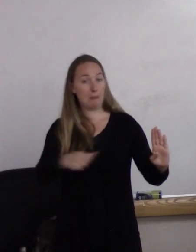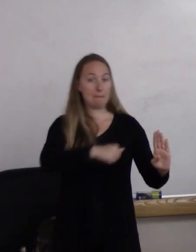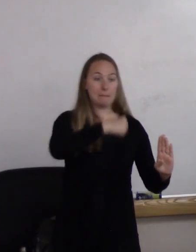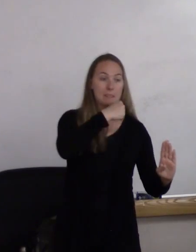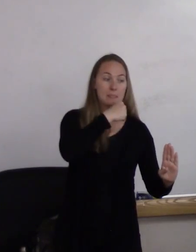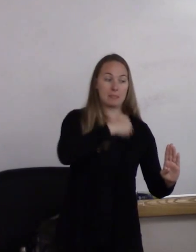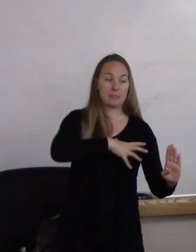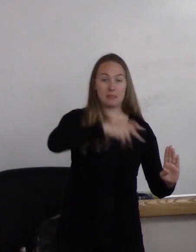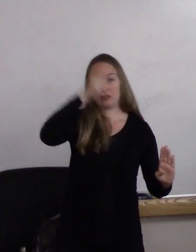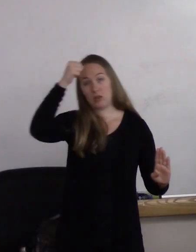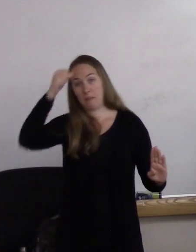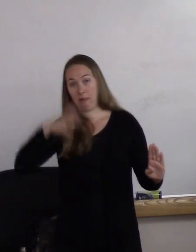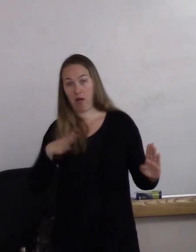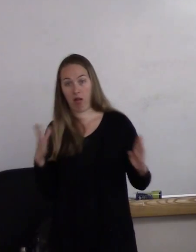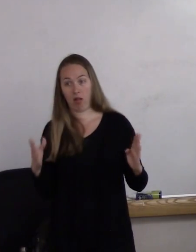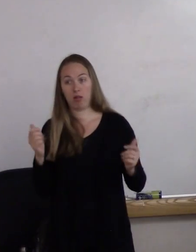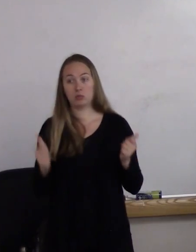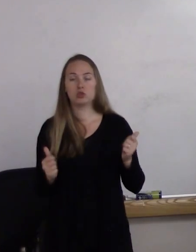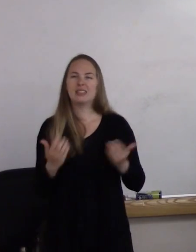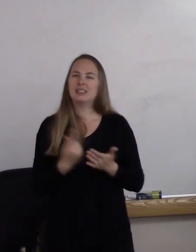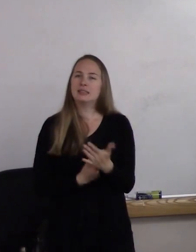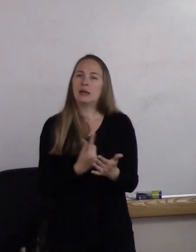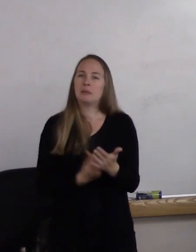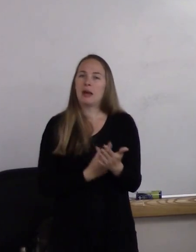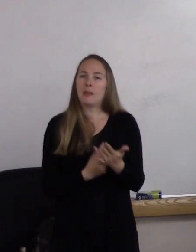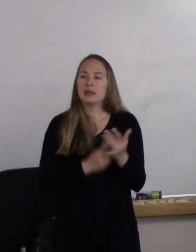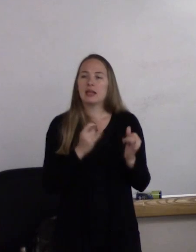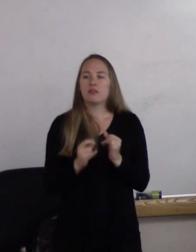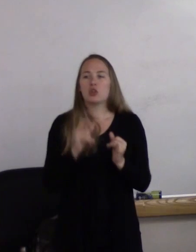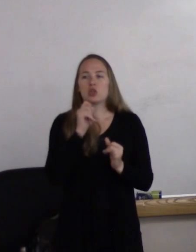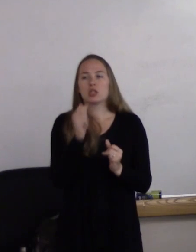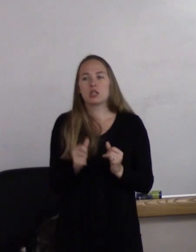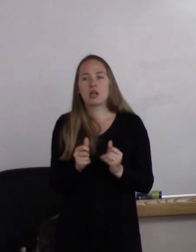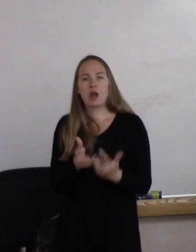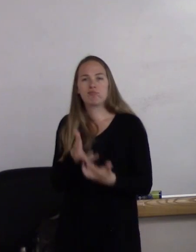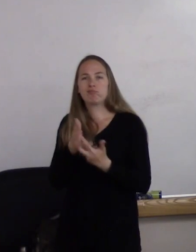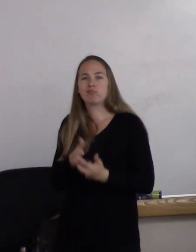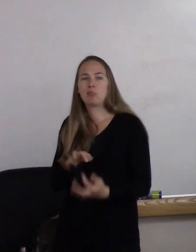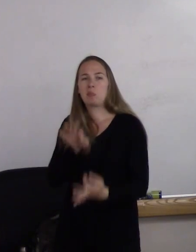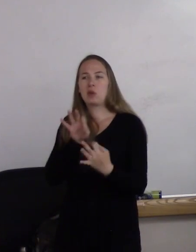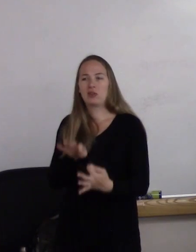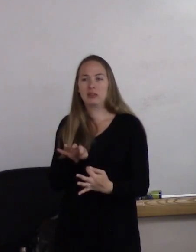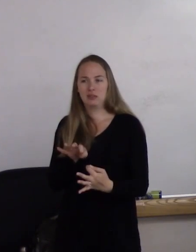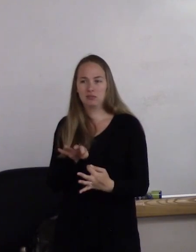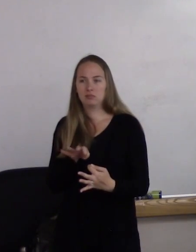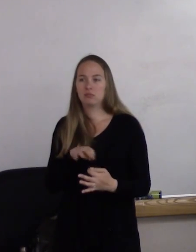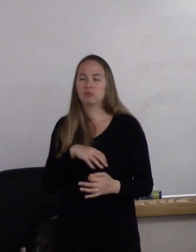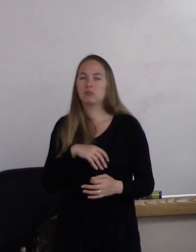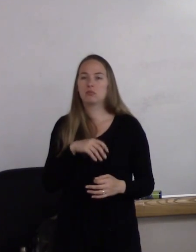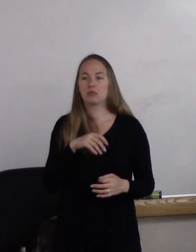Sometimes individuals don't fall perfectly into those two categories. They don't check those boxes,